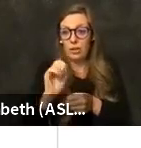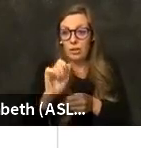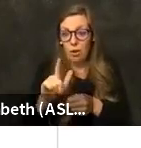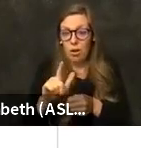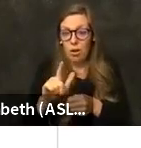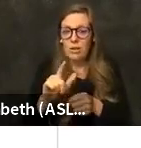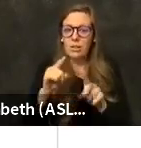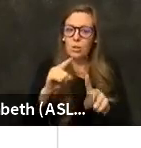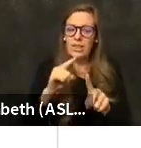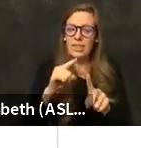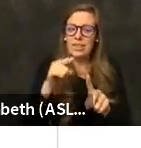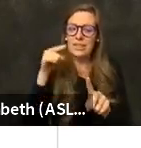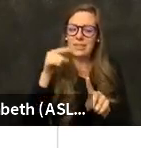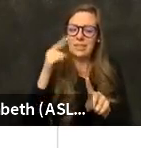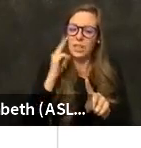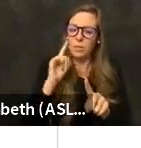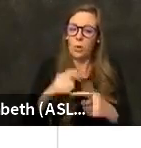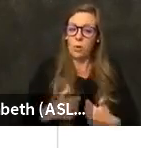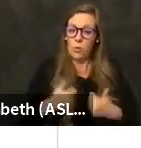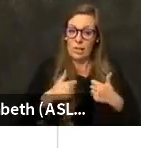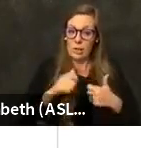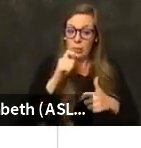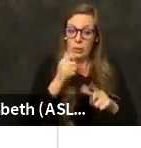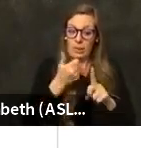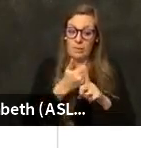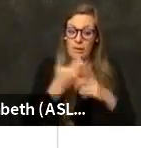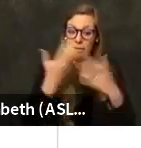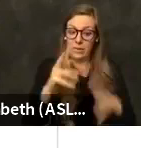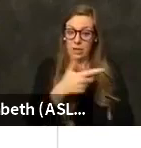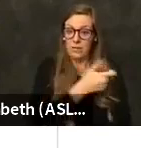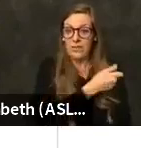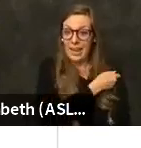residents who've been vaccinated, but they may have gone to a Kaiser in Marin or at